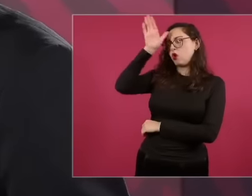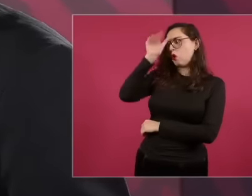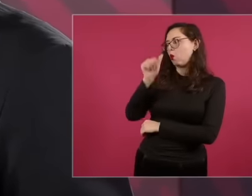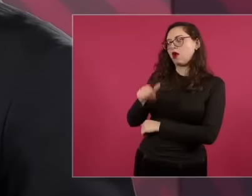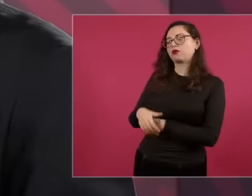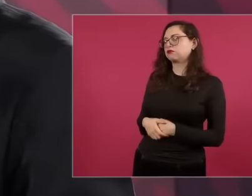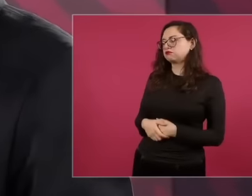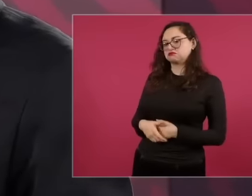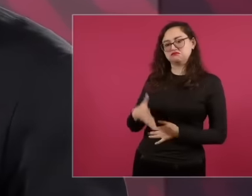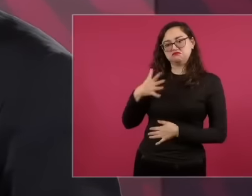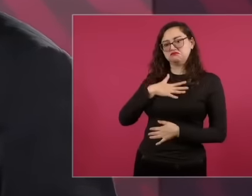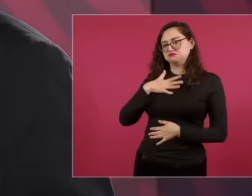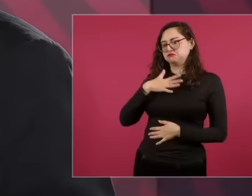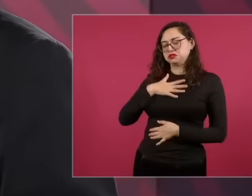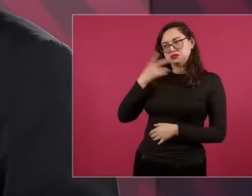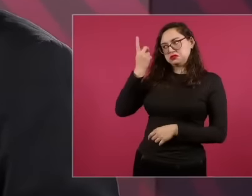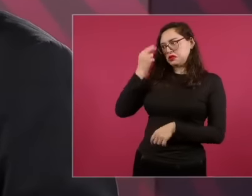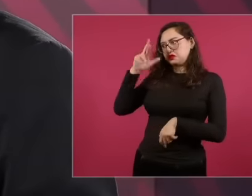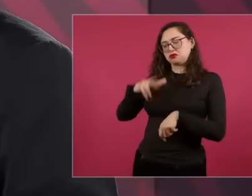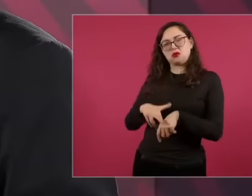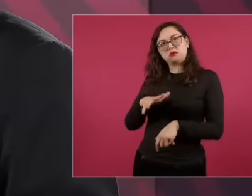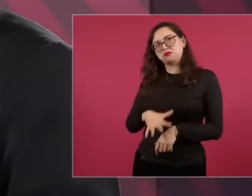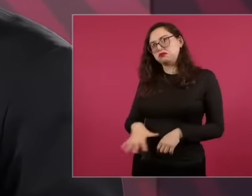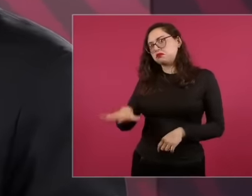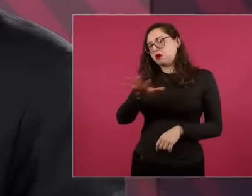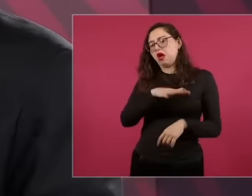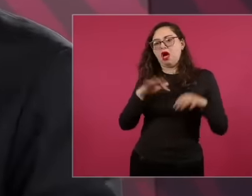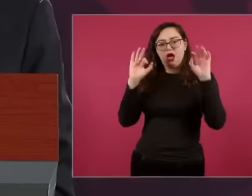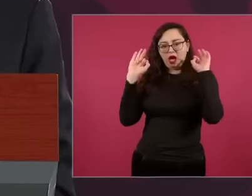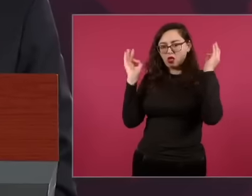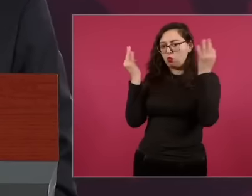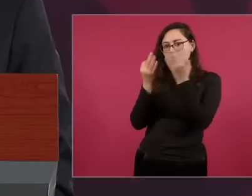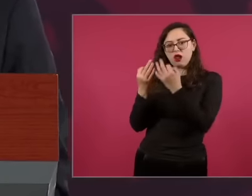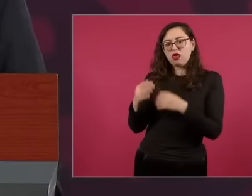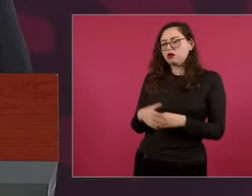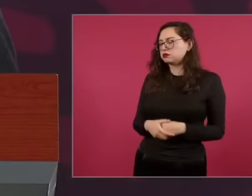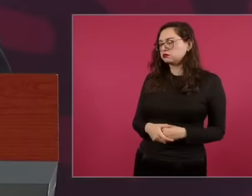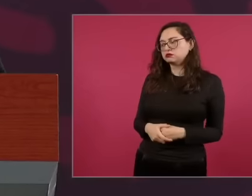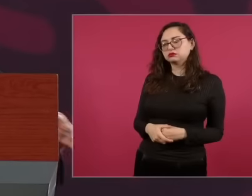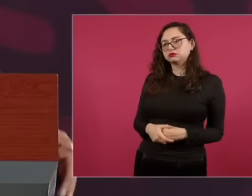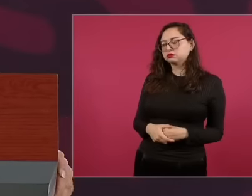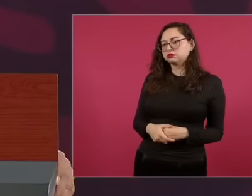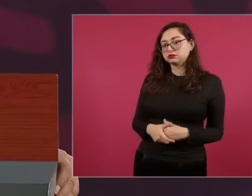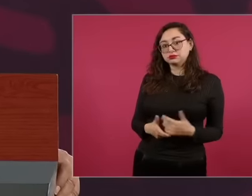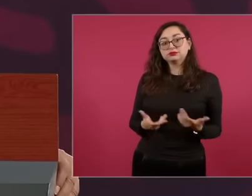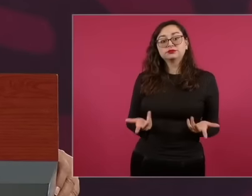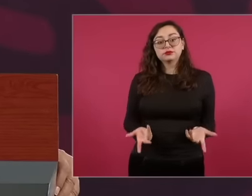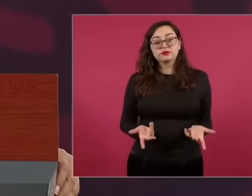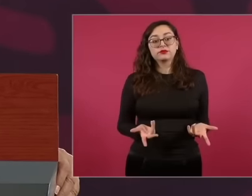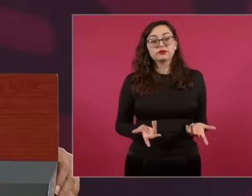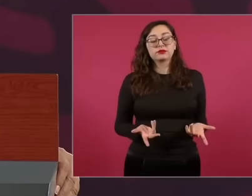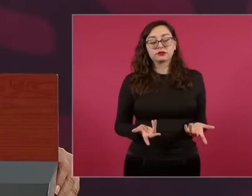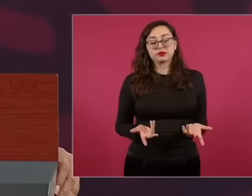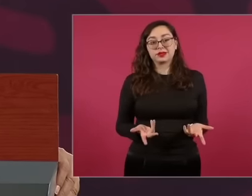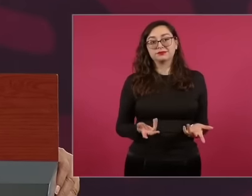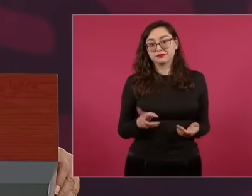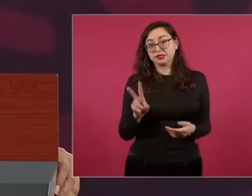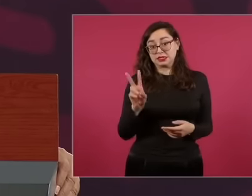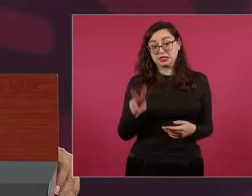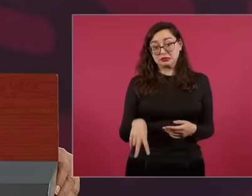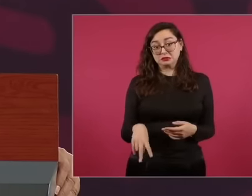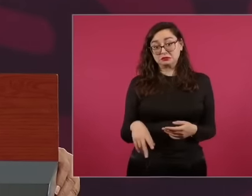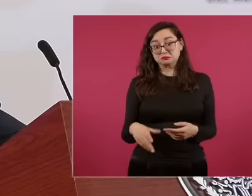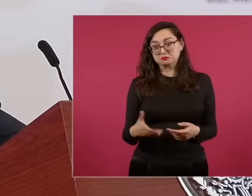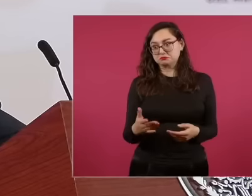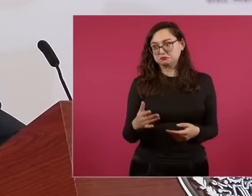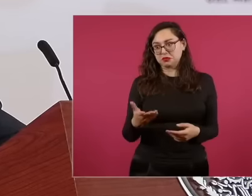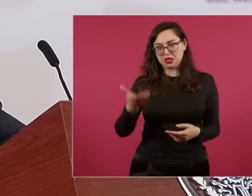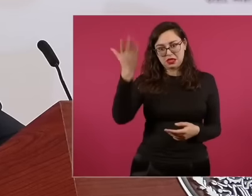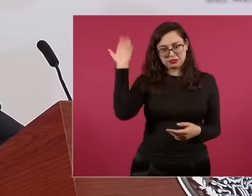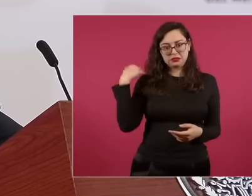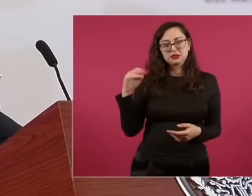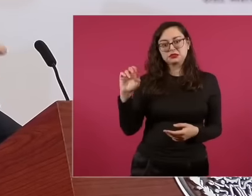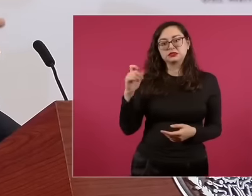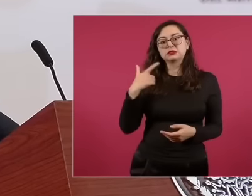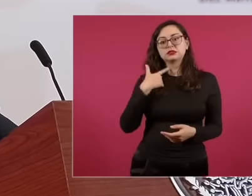customs management depended on him because they had passed the customs management for some time now from the Navy. I think